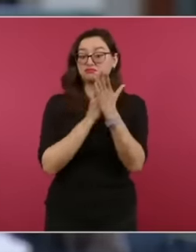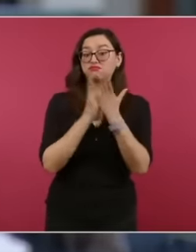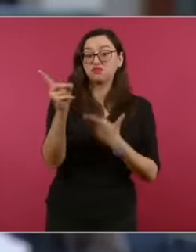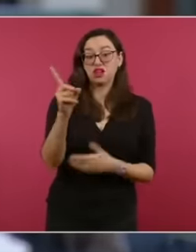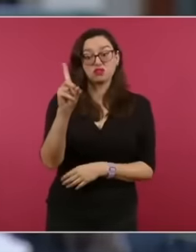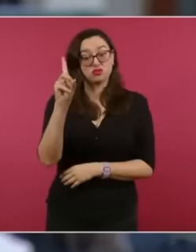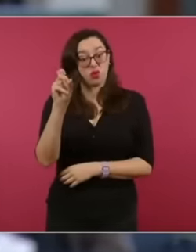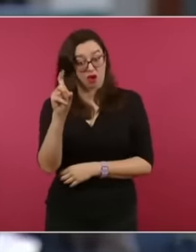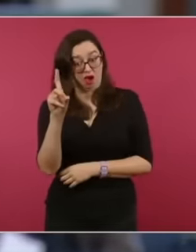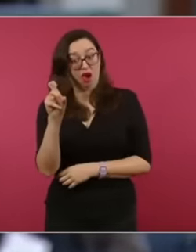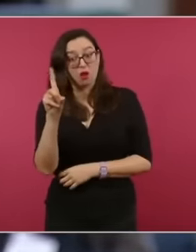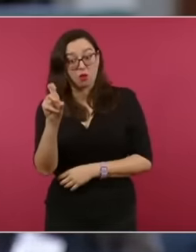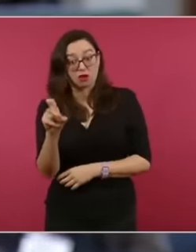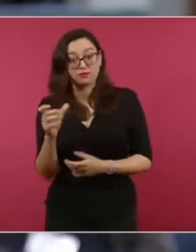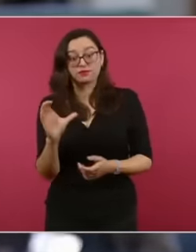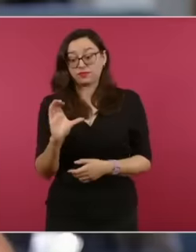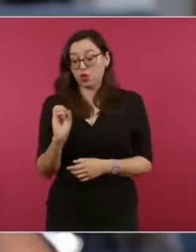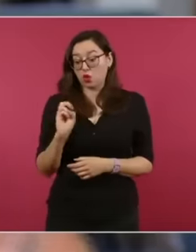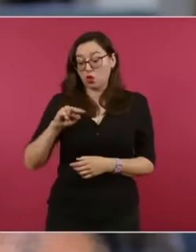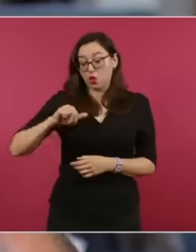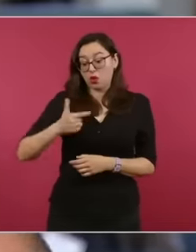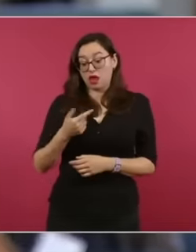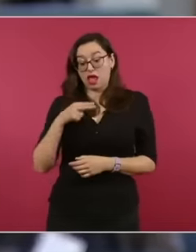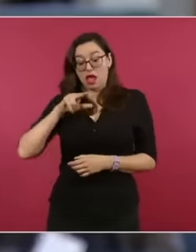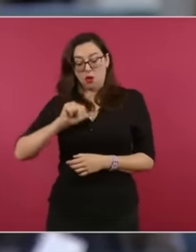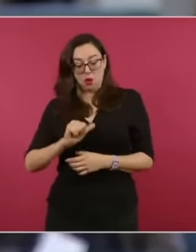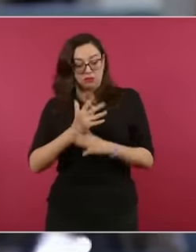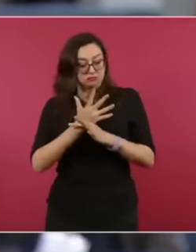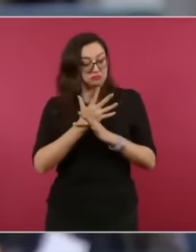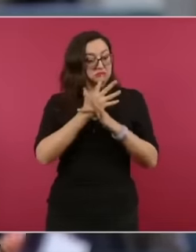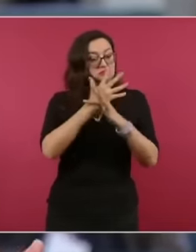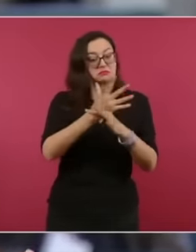entity that regulates water here in your country more than half of Mexicans do not have access